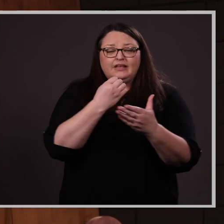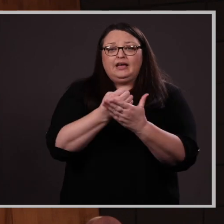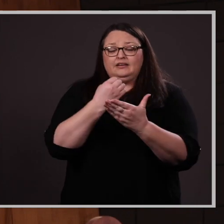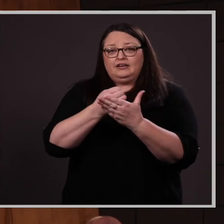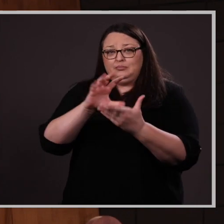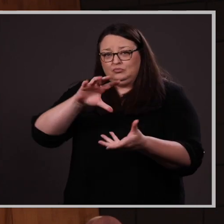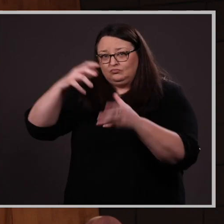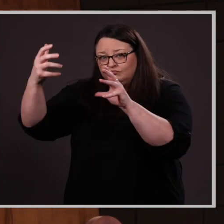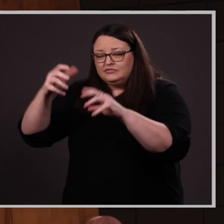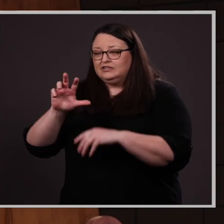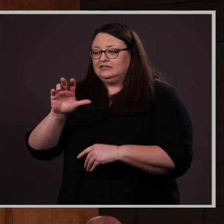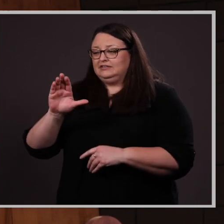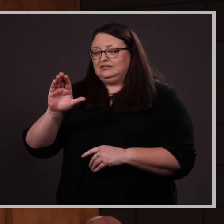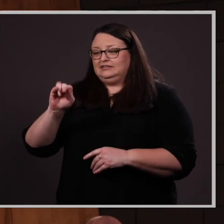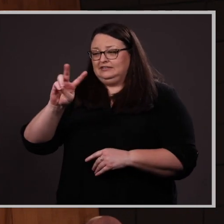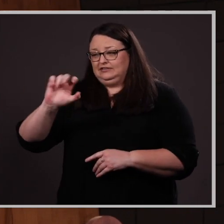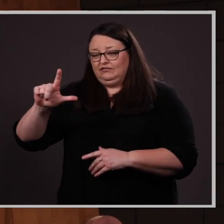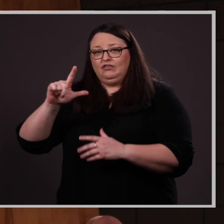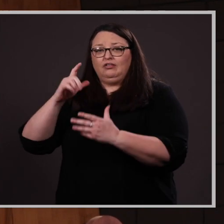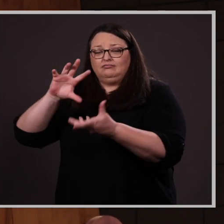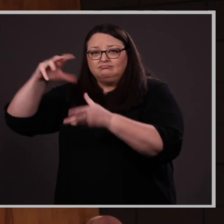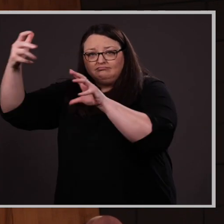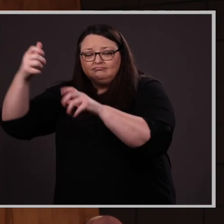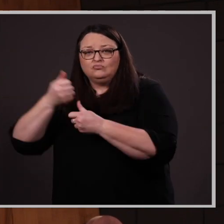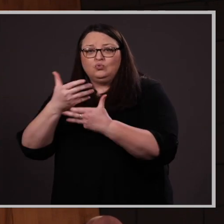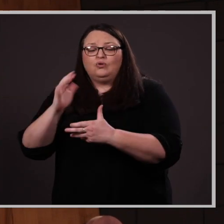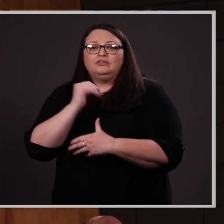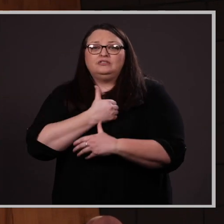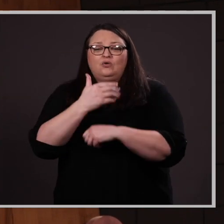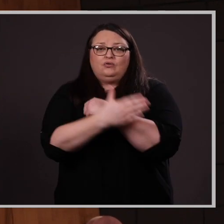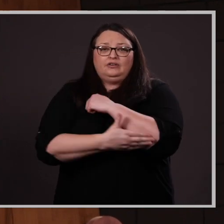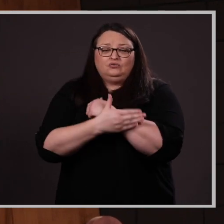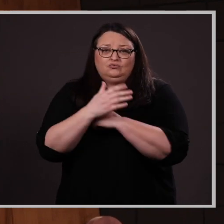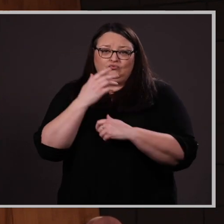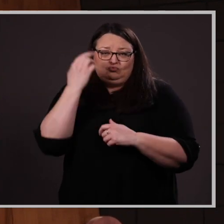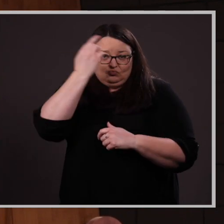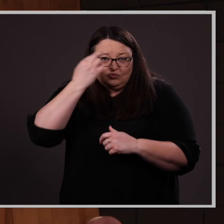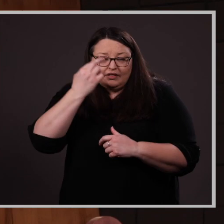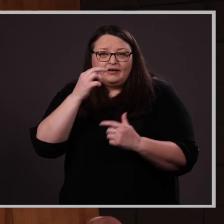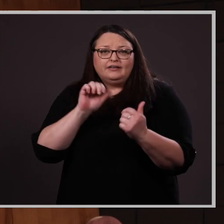and the civil unrest that has caused our nation to realize and address challenges that have